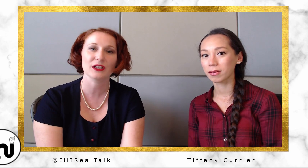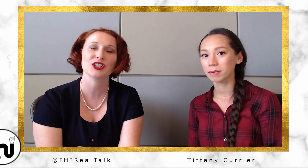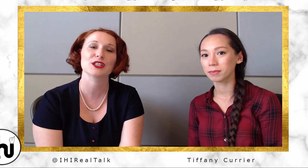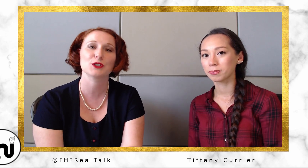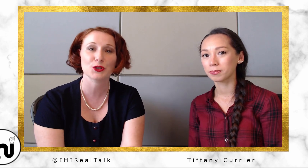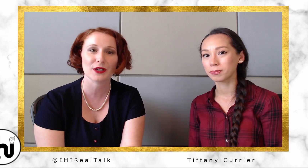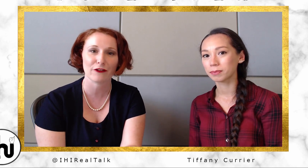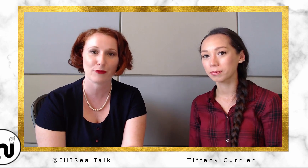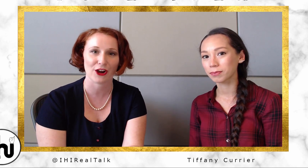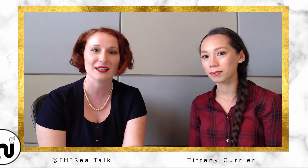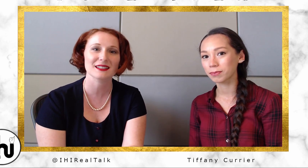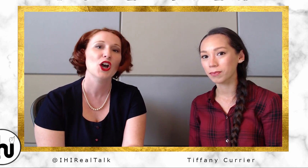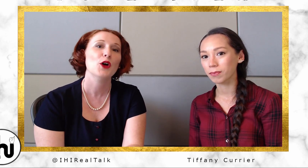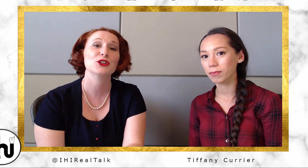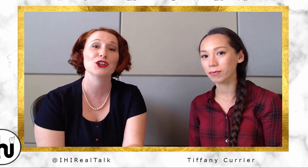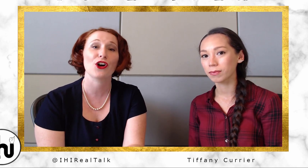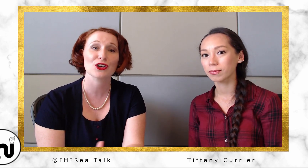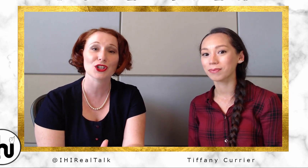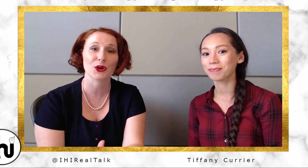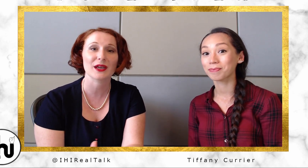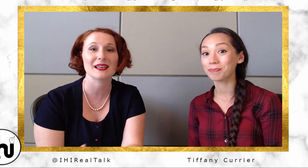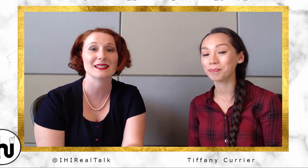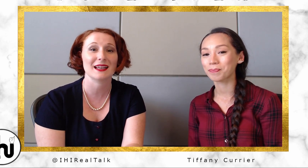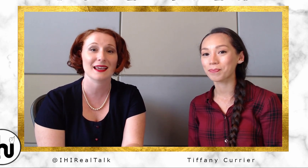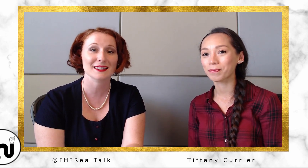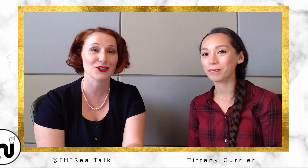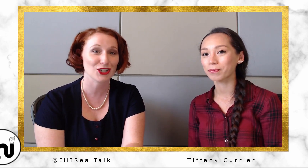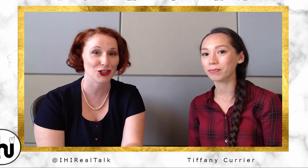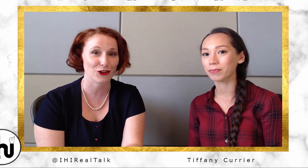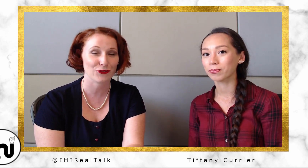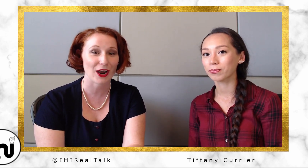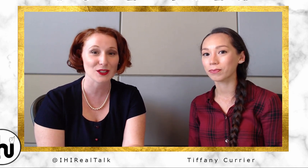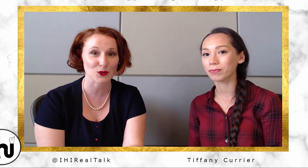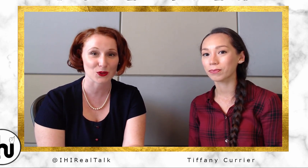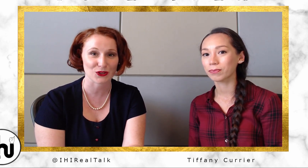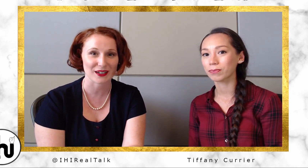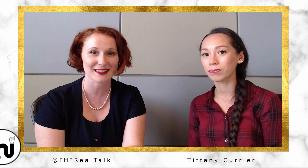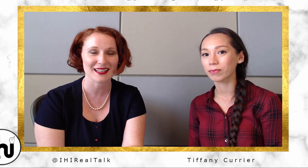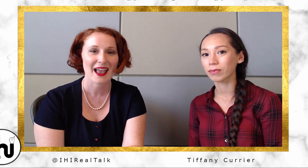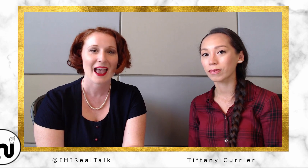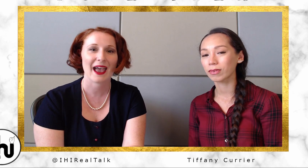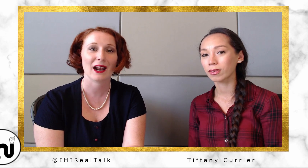she has two deaf parents, but she also is an ASL teacher for high school students. And I